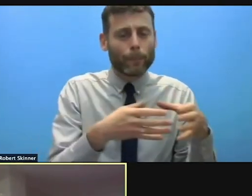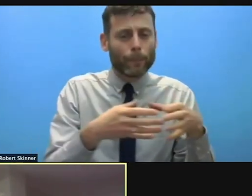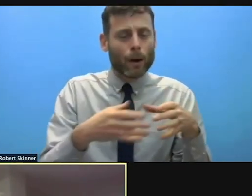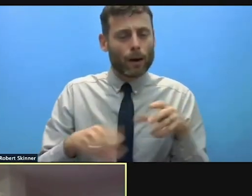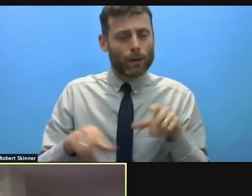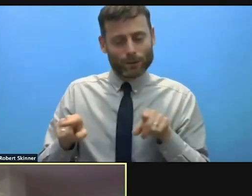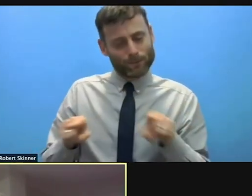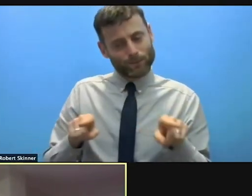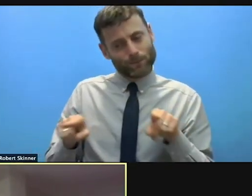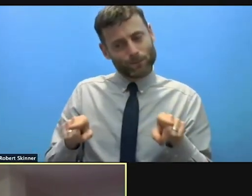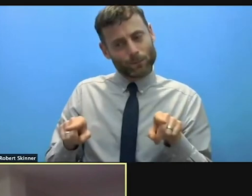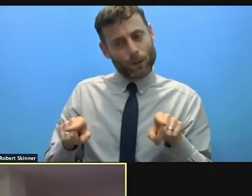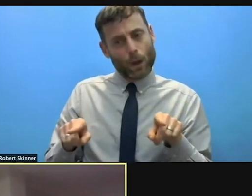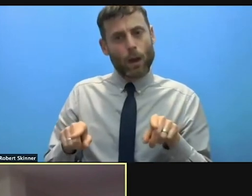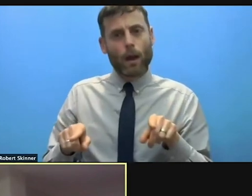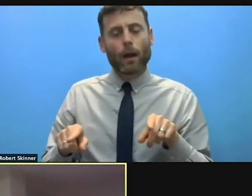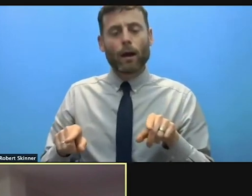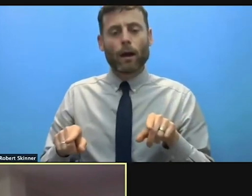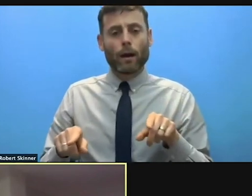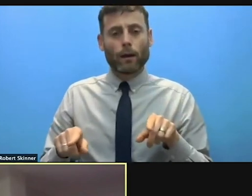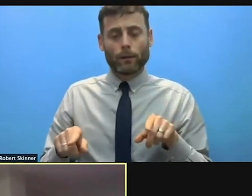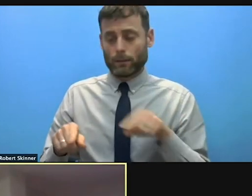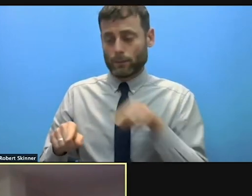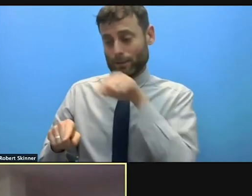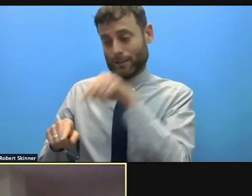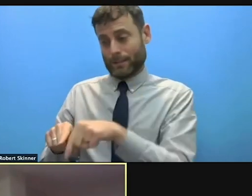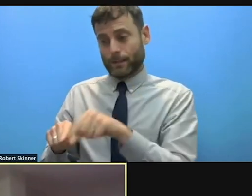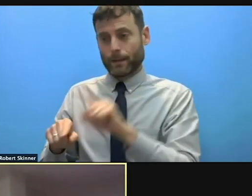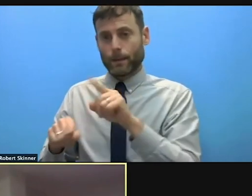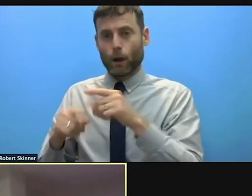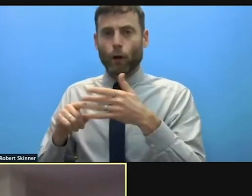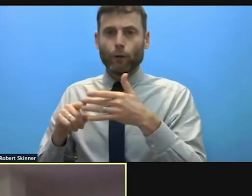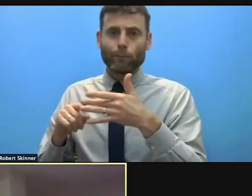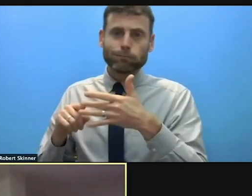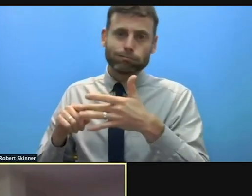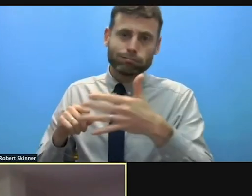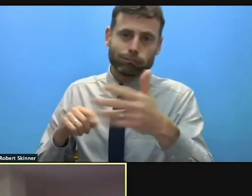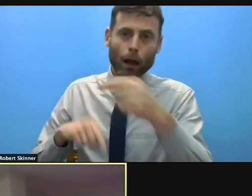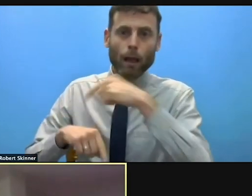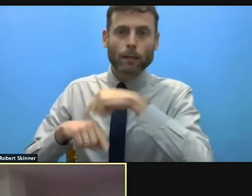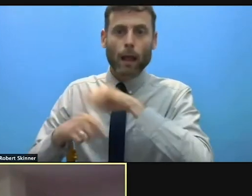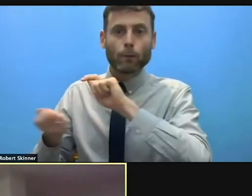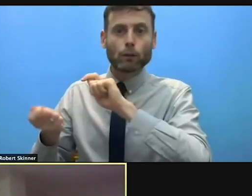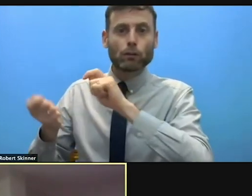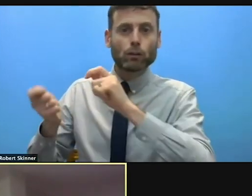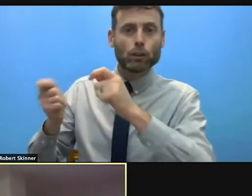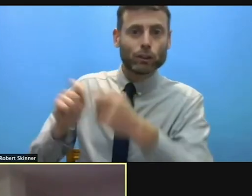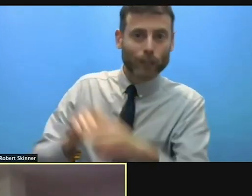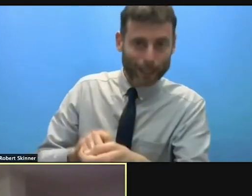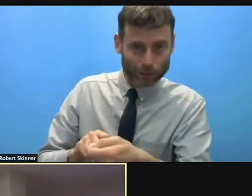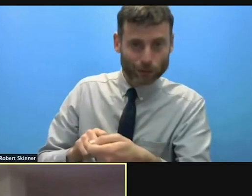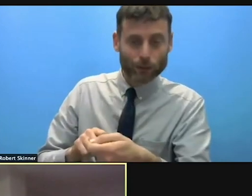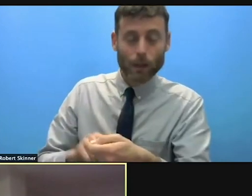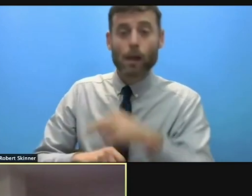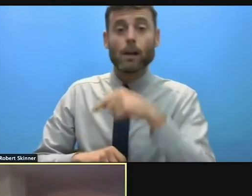take place over an extended period of time. And can also affect a large geographic area. When you